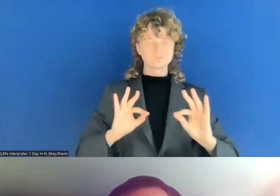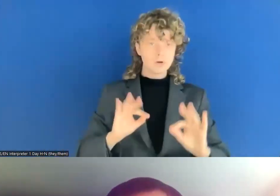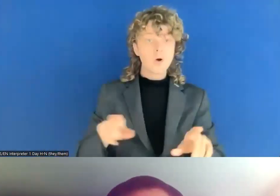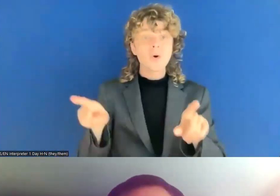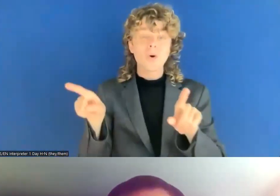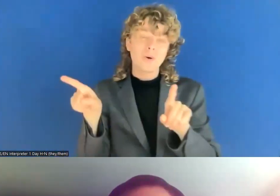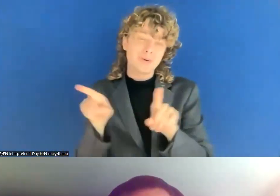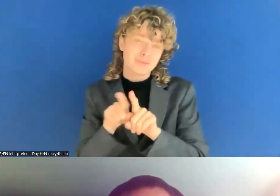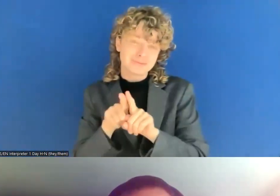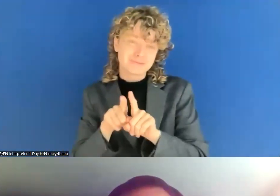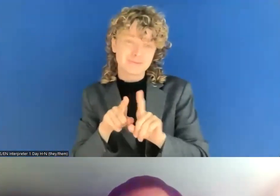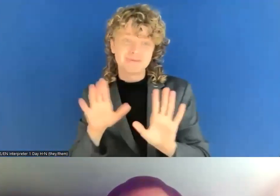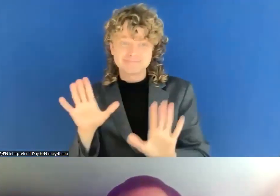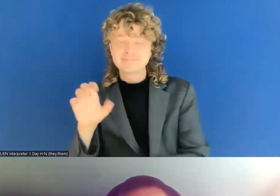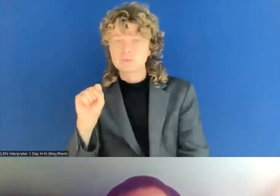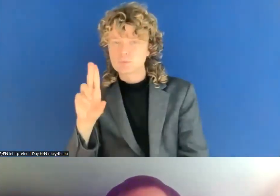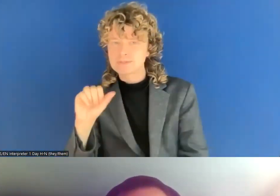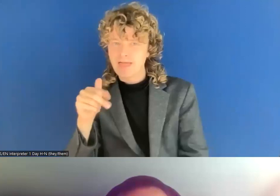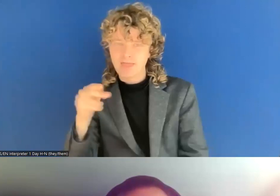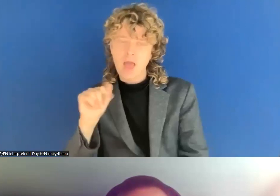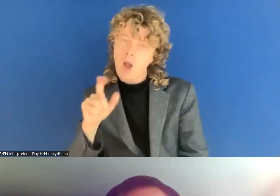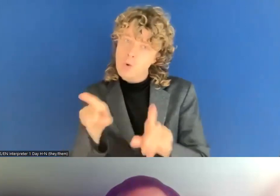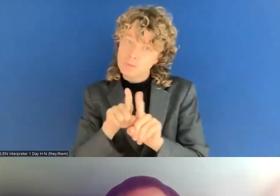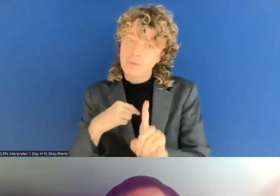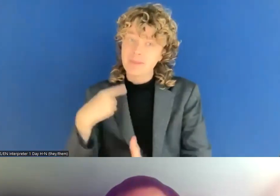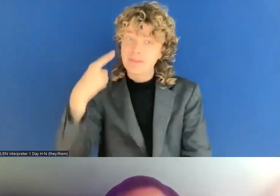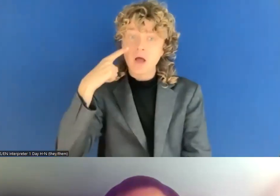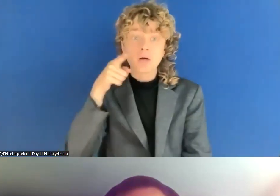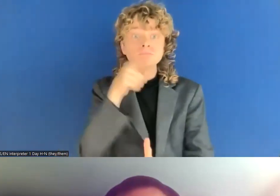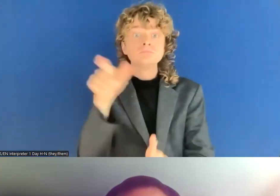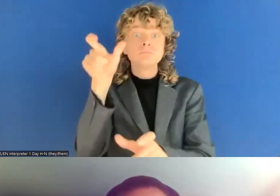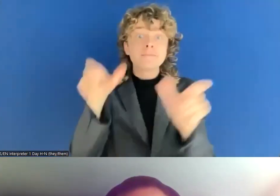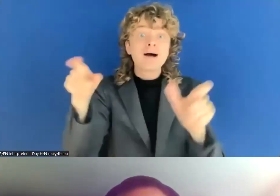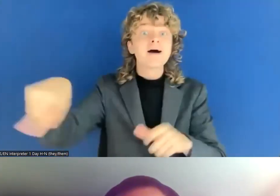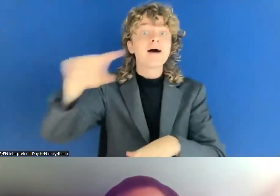kind of also something we see unfortunately too often, that end users are even when